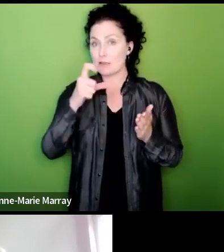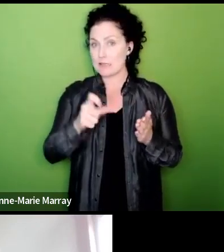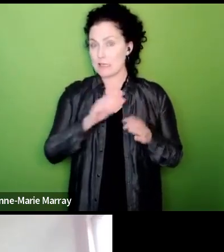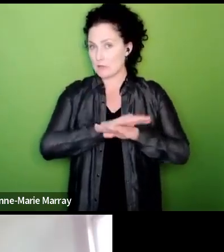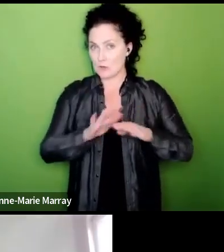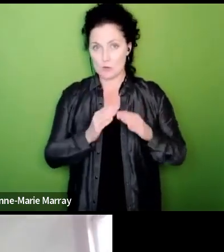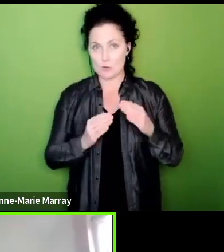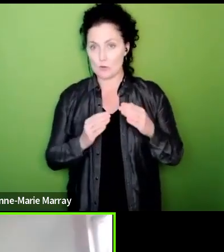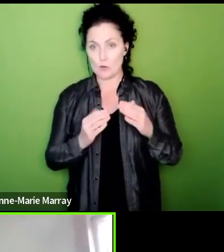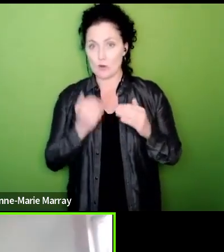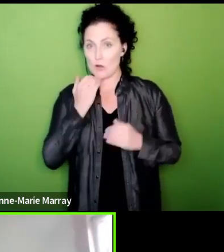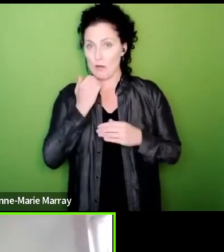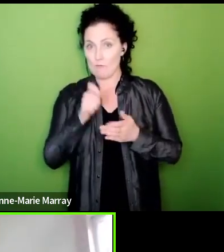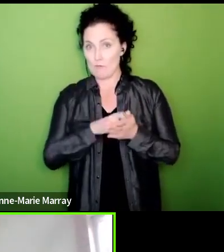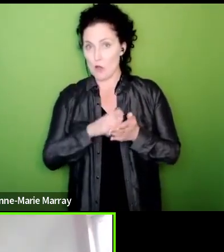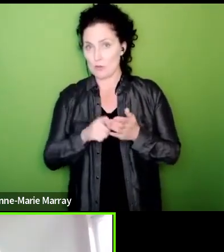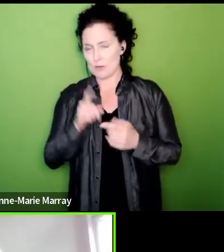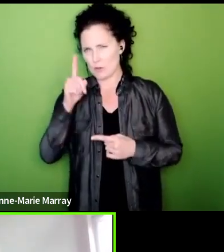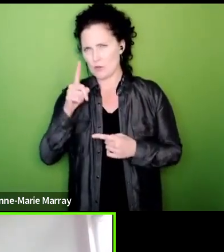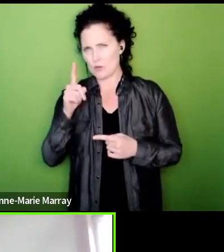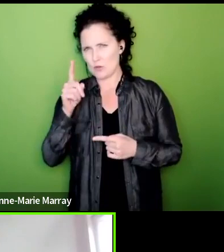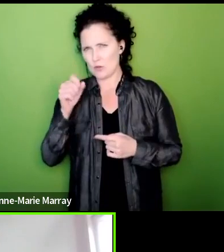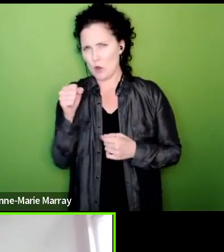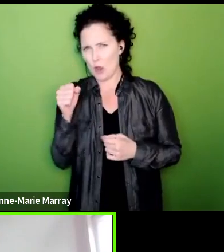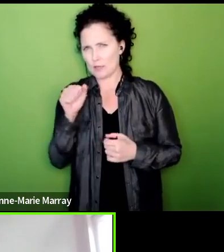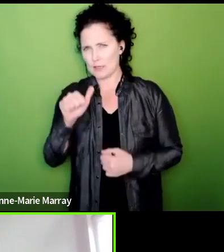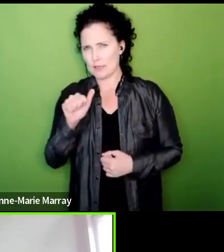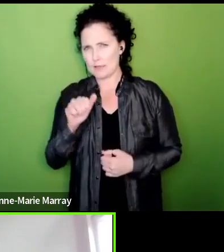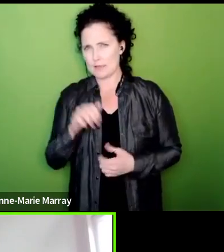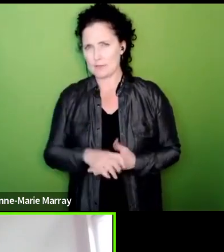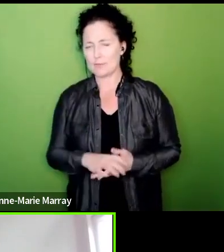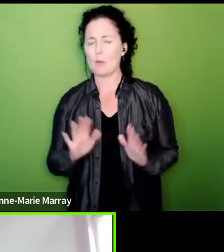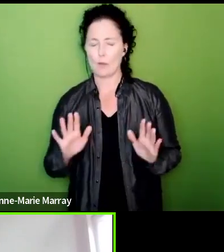to just pick that up yeah so so to be clear I I think the point I was making is when we've looked